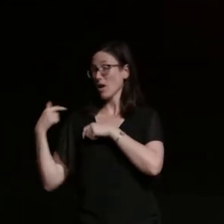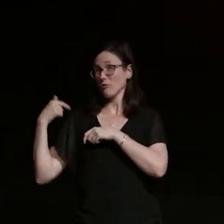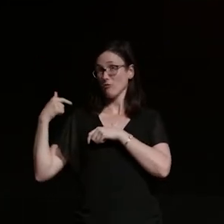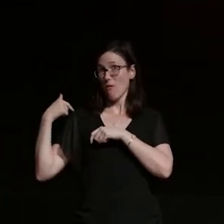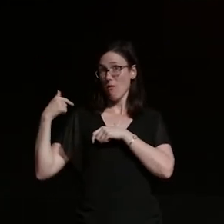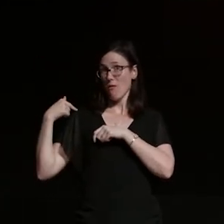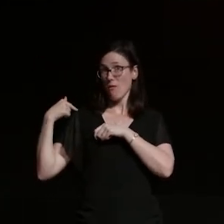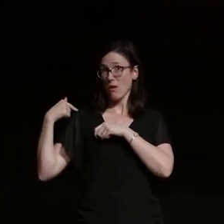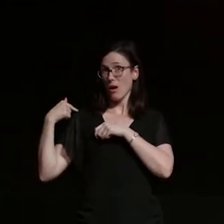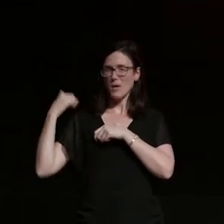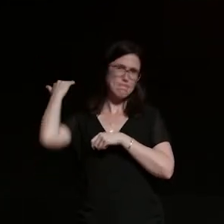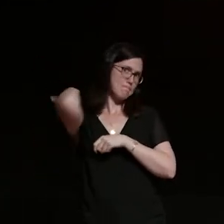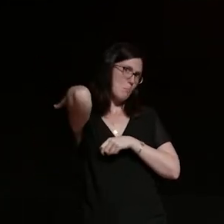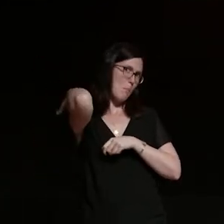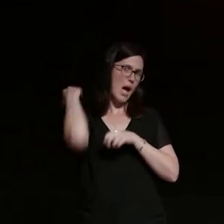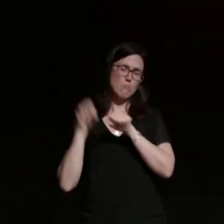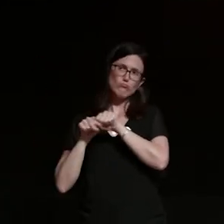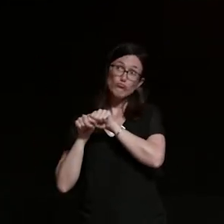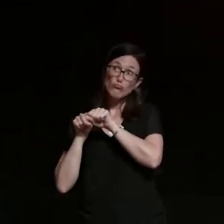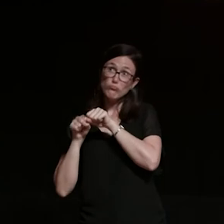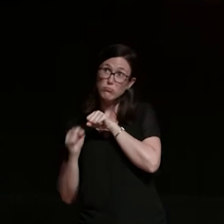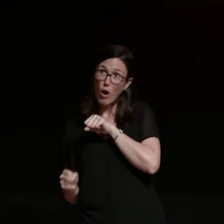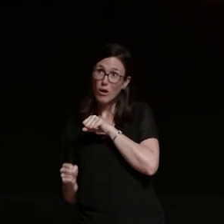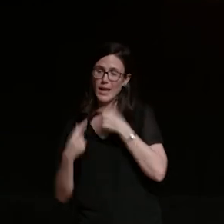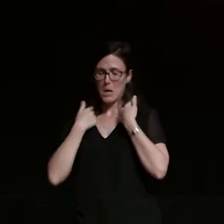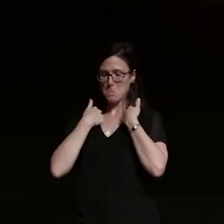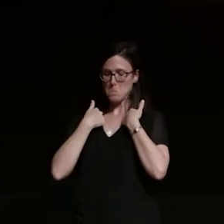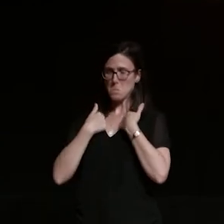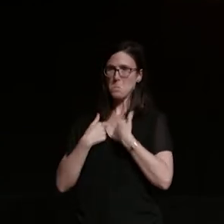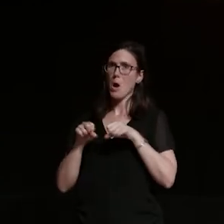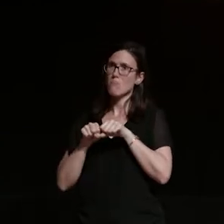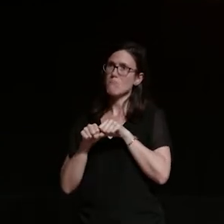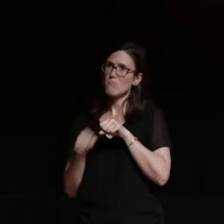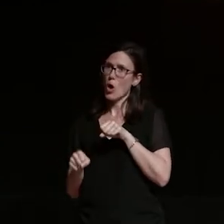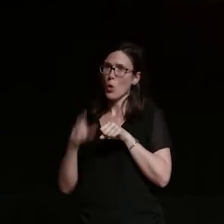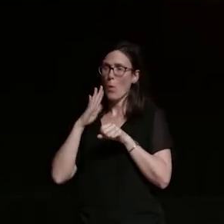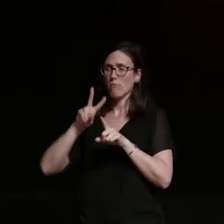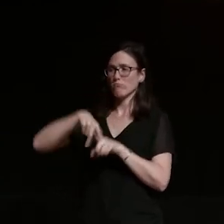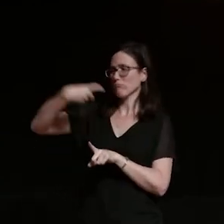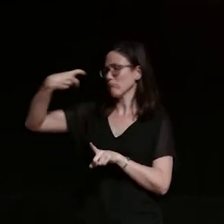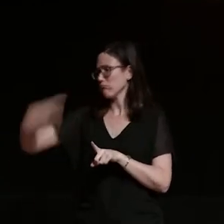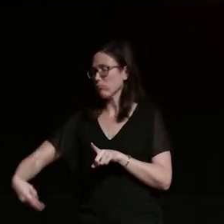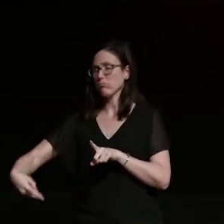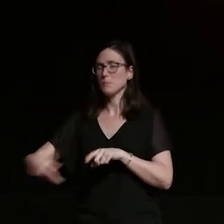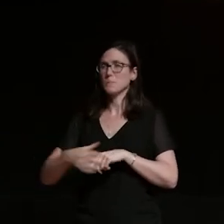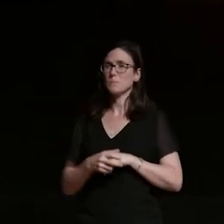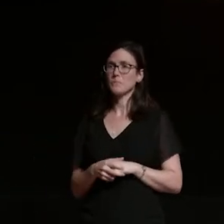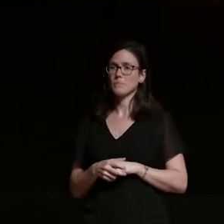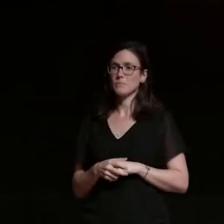like the blade the shoulder blade and his collar bone as he fell off the bike and he hopped back